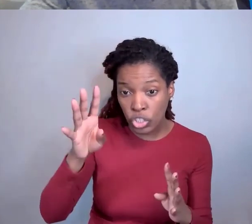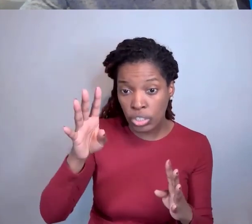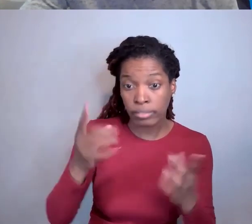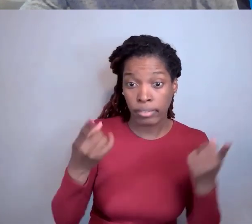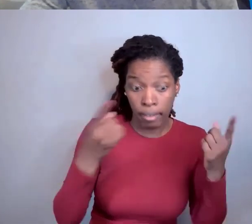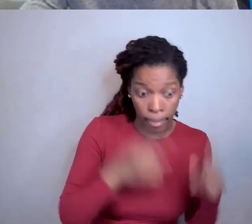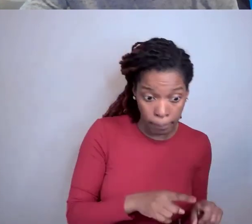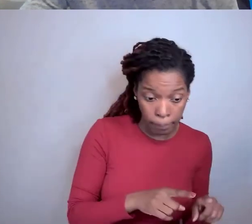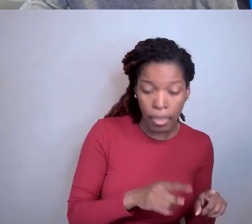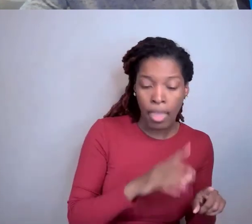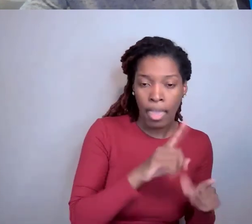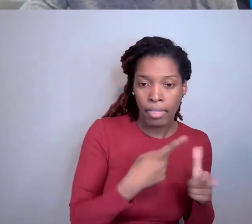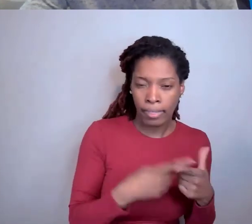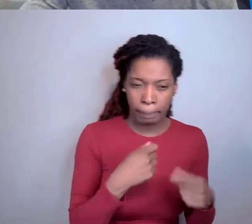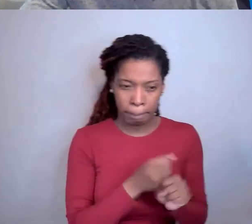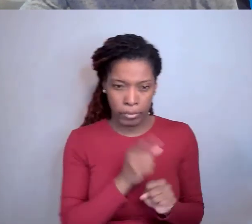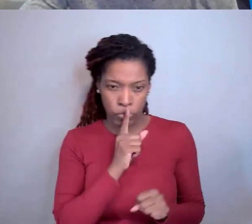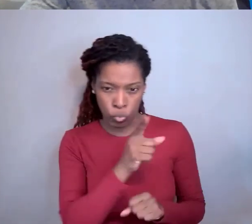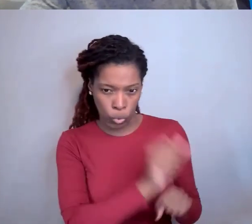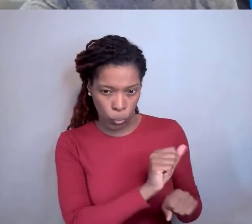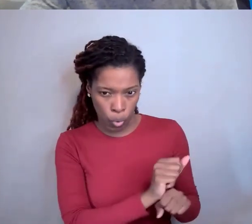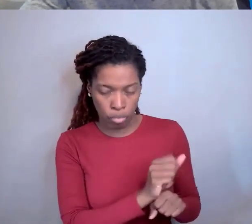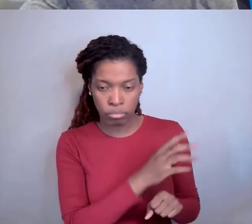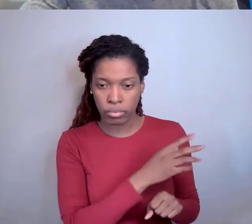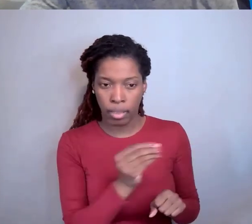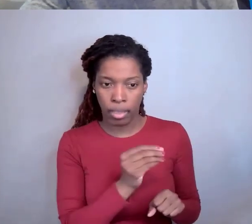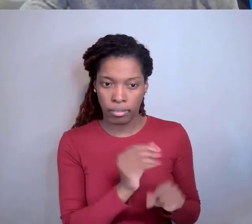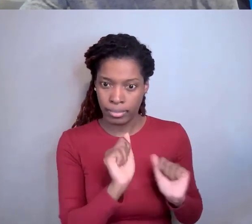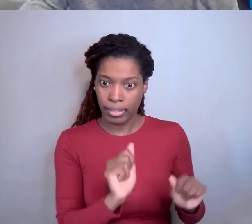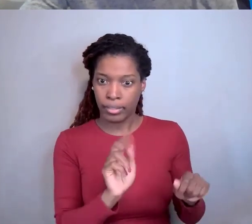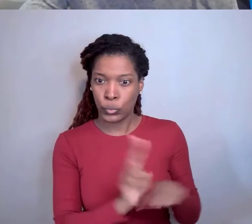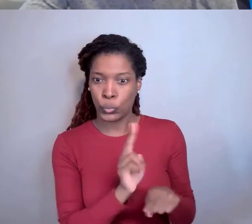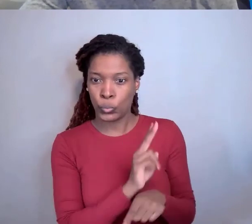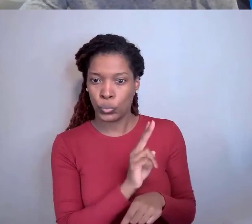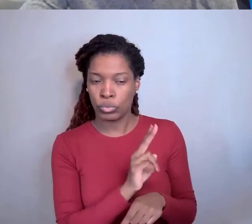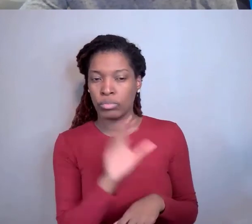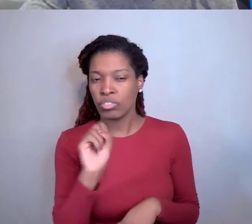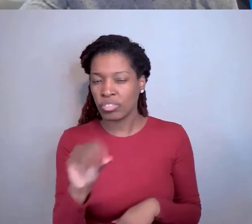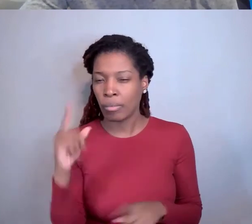or bringing it to practical application. So go back to the terms of the original agreement.